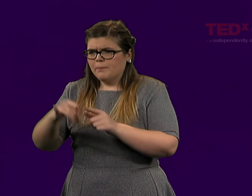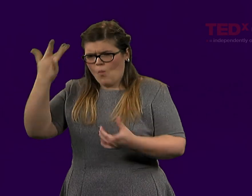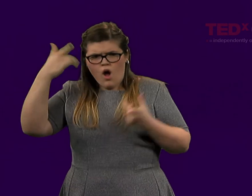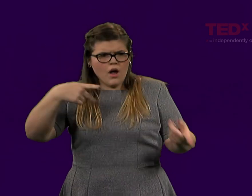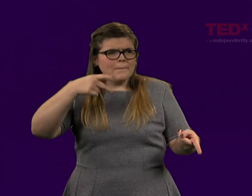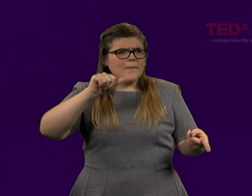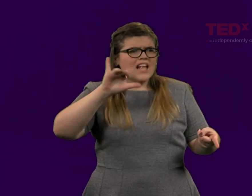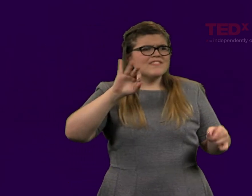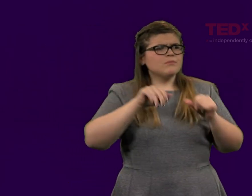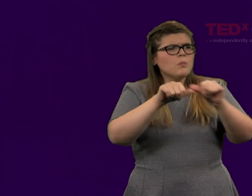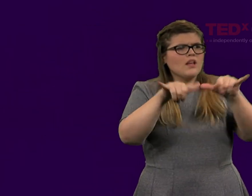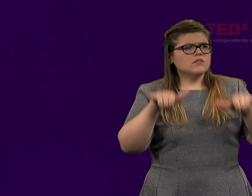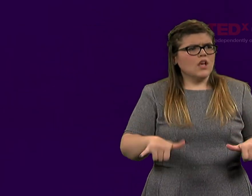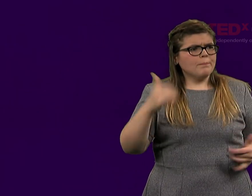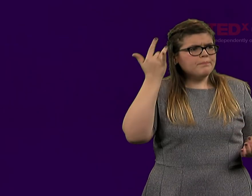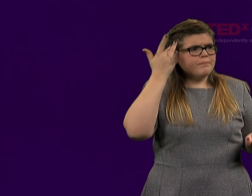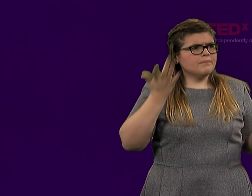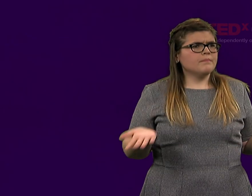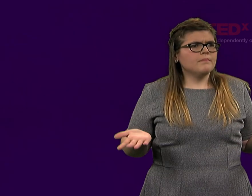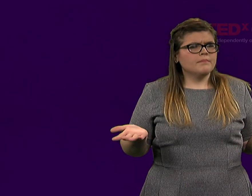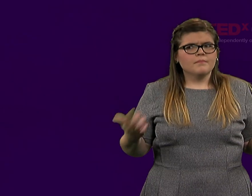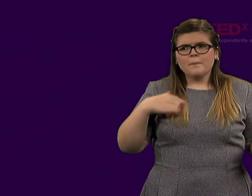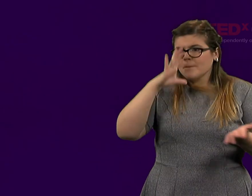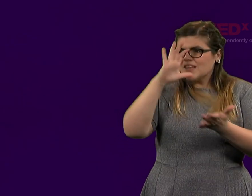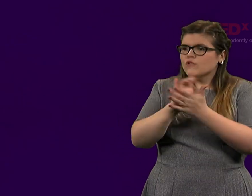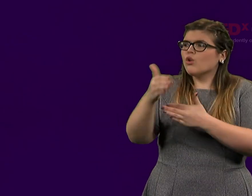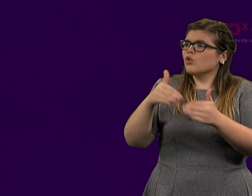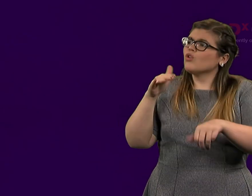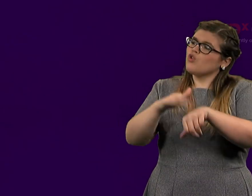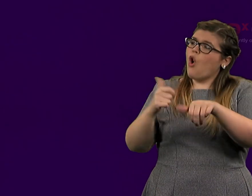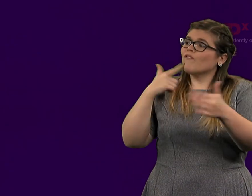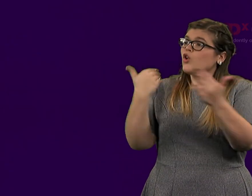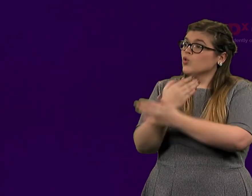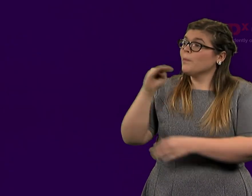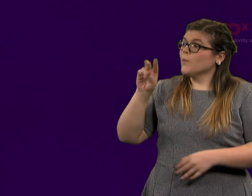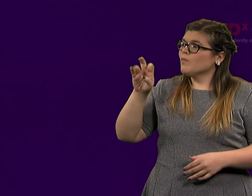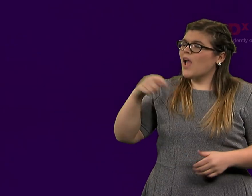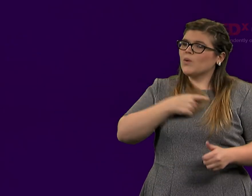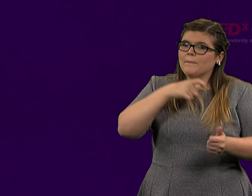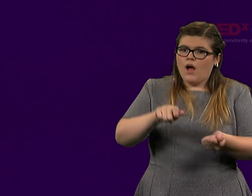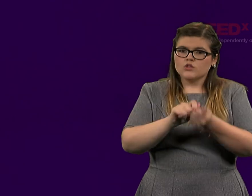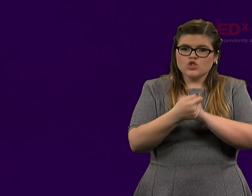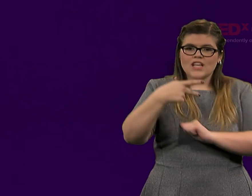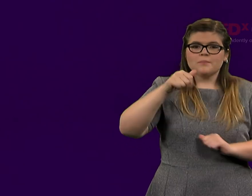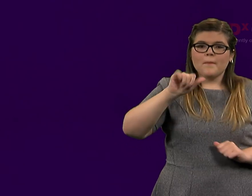is not the war of the 21st century. If we have a new movement, a new war,